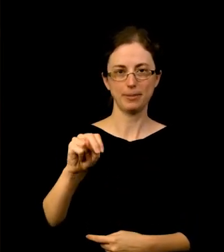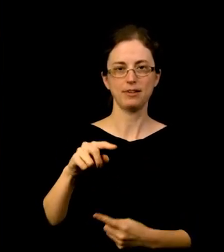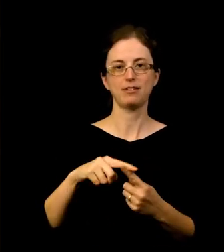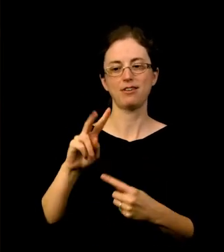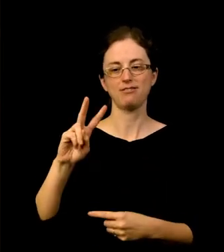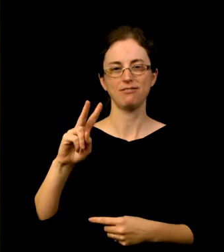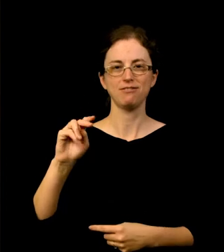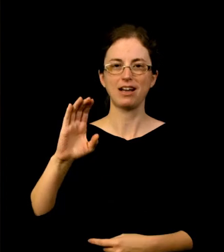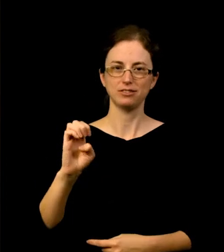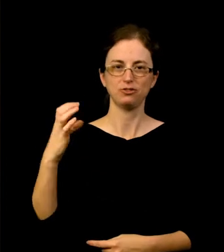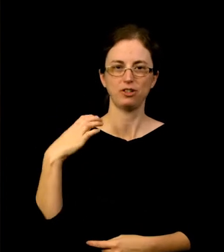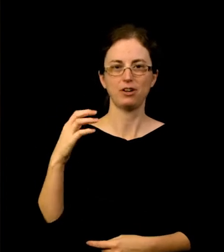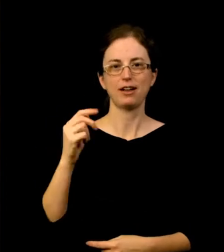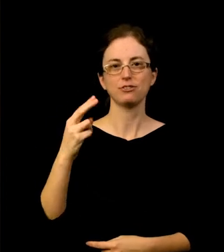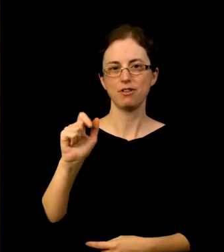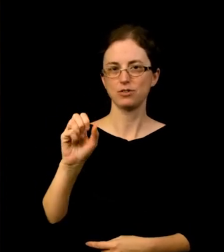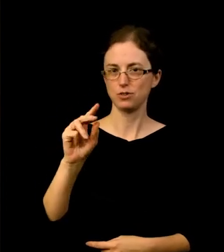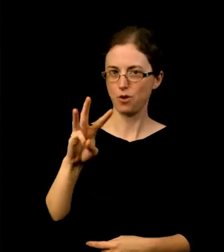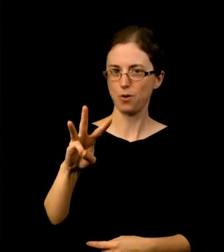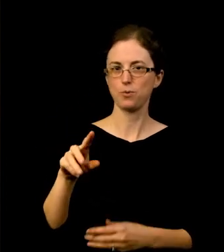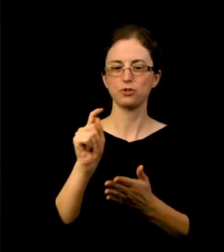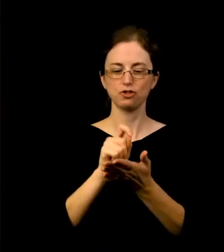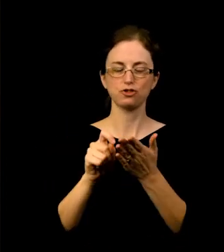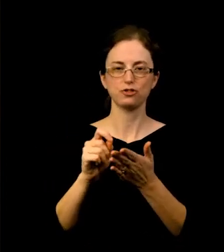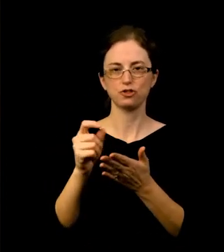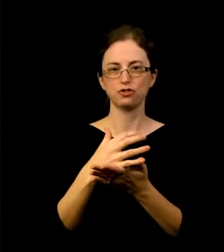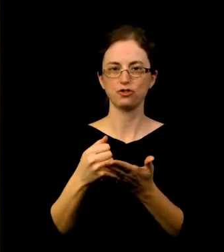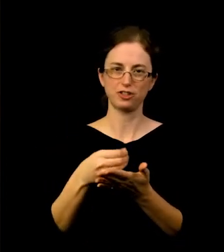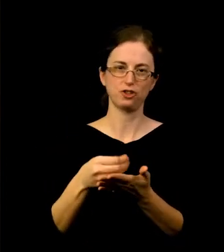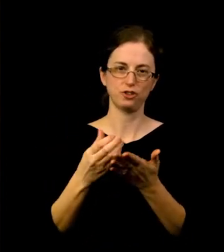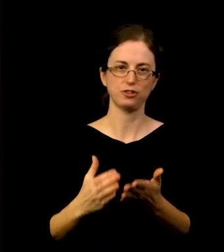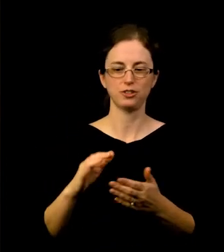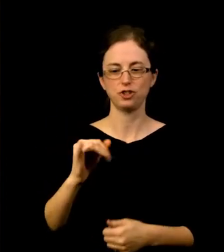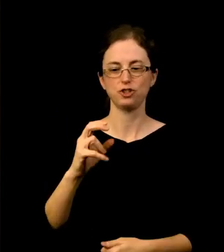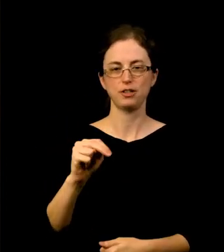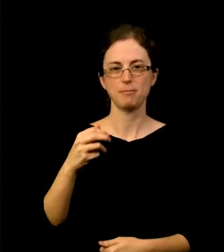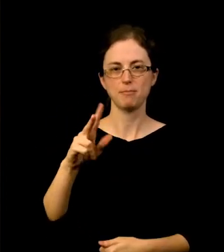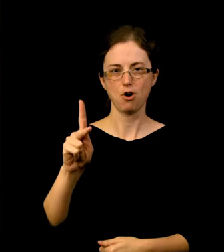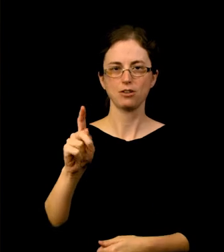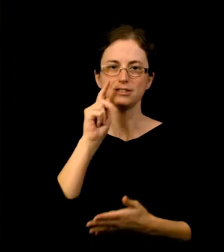Angela Snow; Treasurer - Jin Park; Secretary - Mary Lee Boklund.